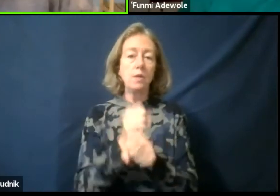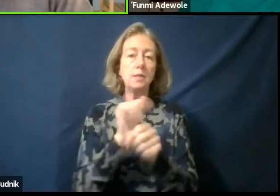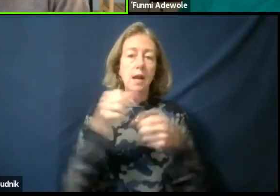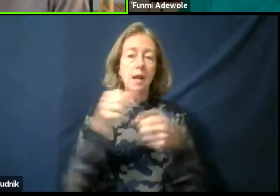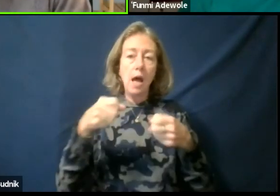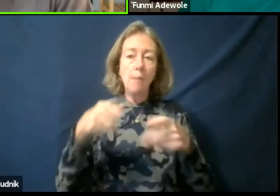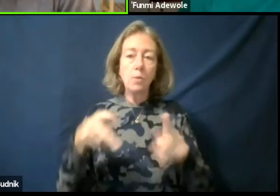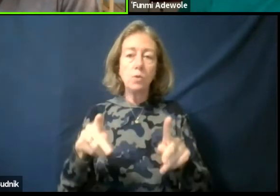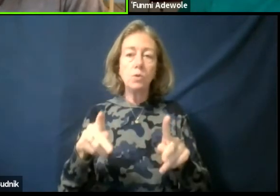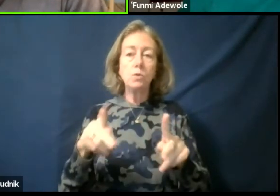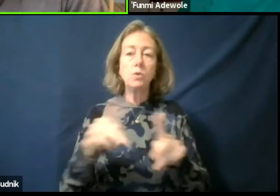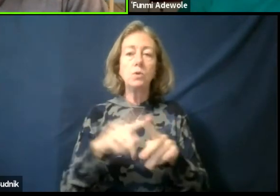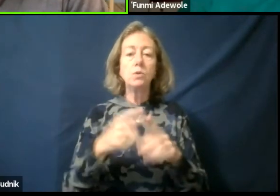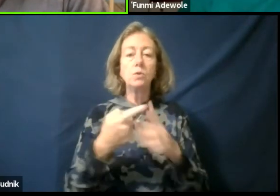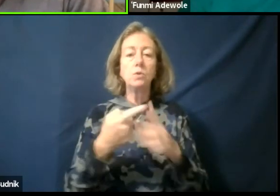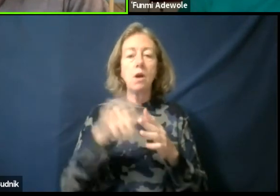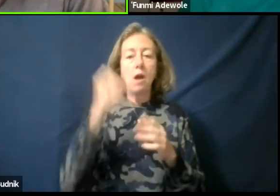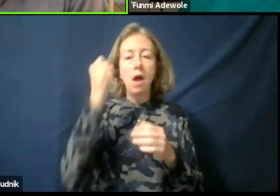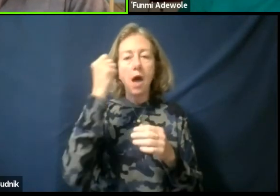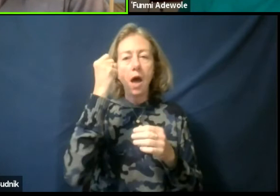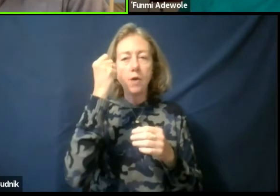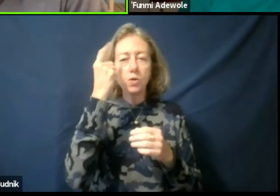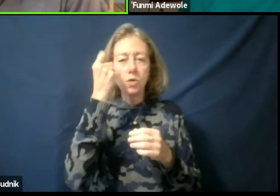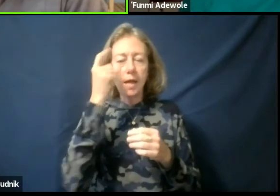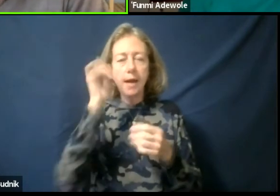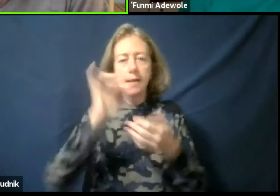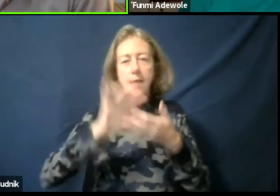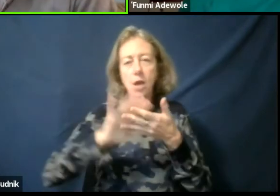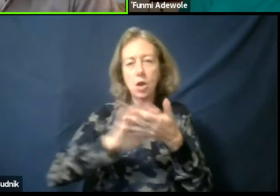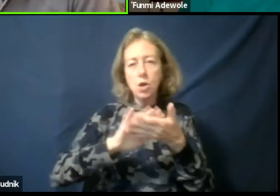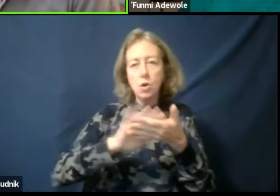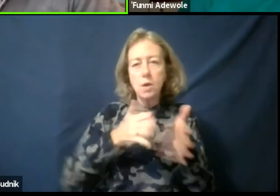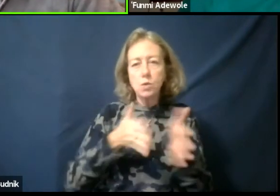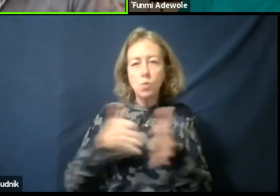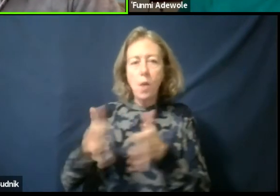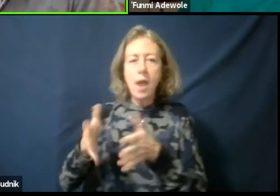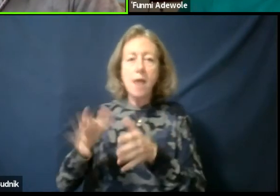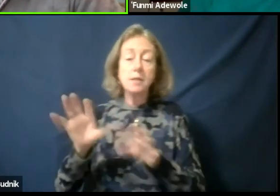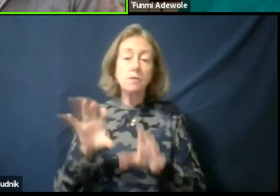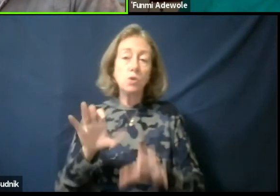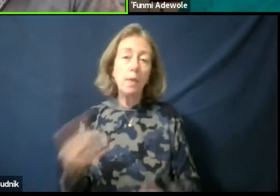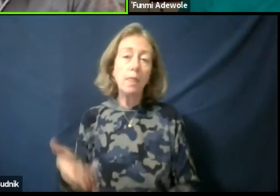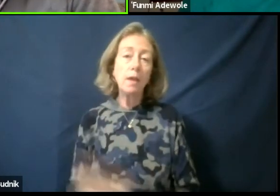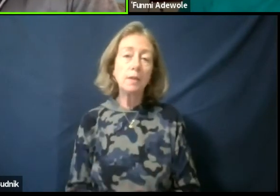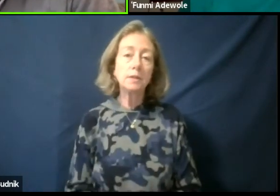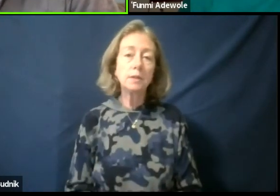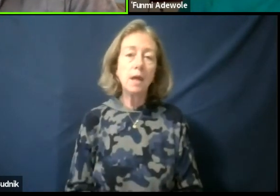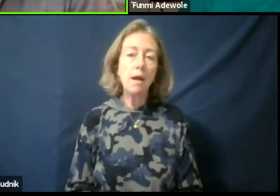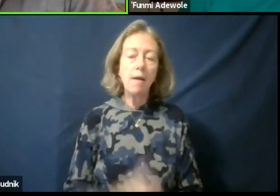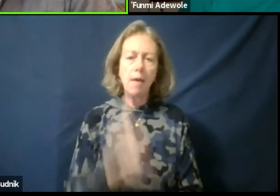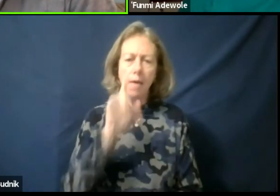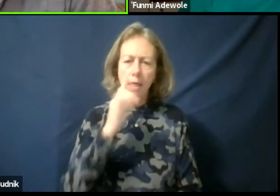all the nuanced ways and other ways of doing things. I think we have a question here.